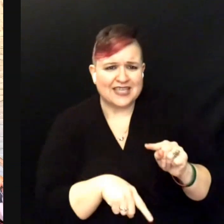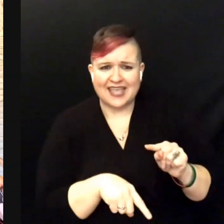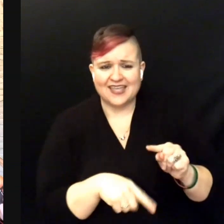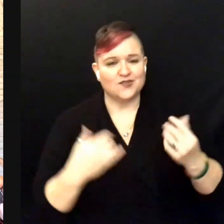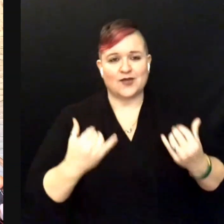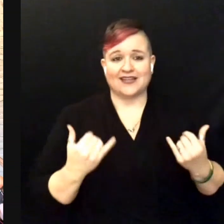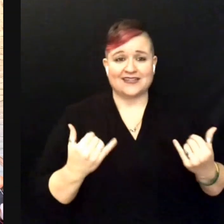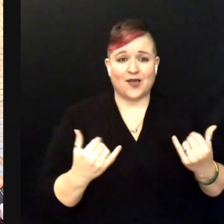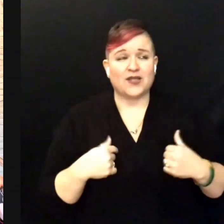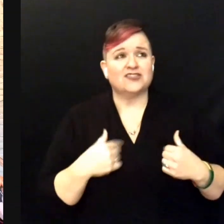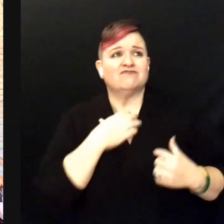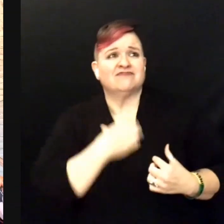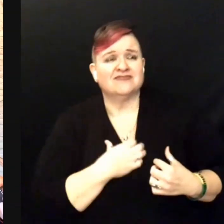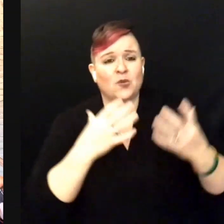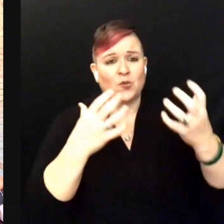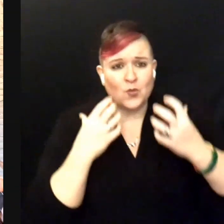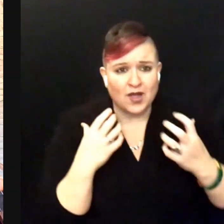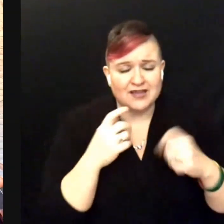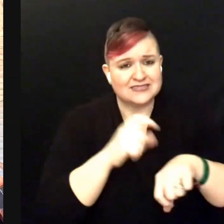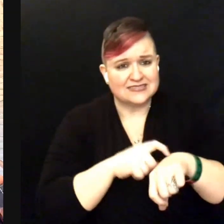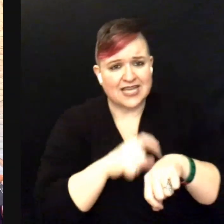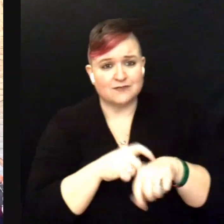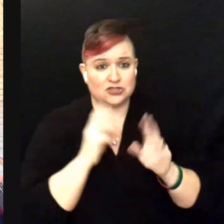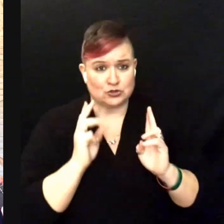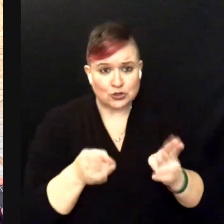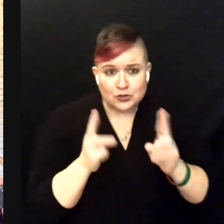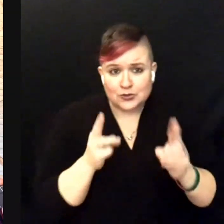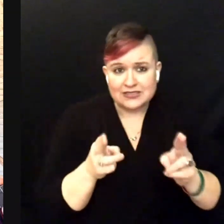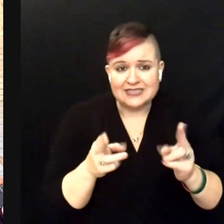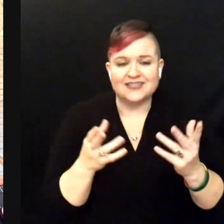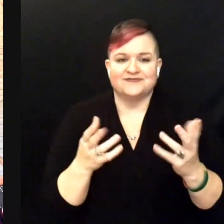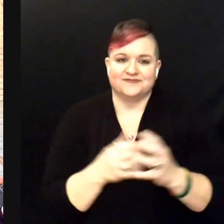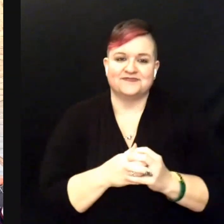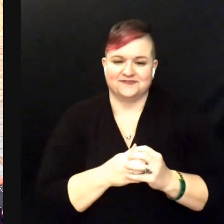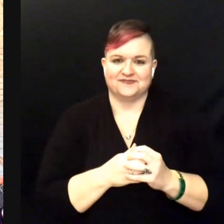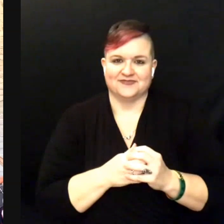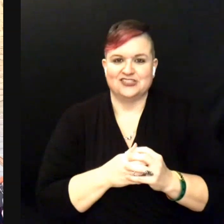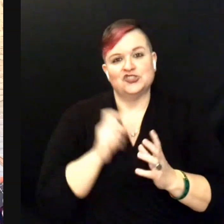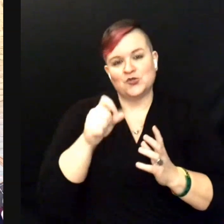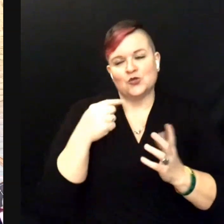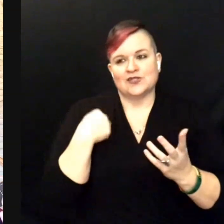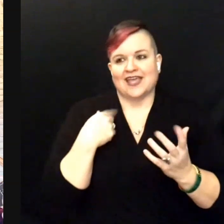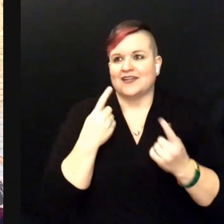and you're wanting time to hurry up. So, you can finally be back together